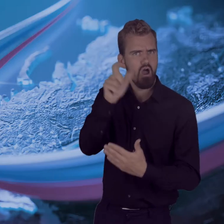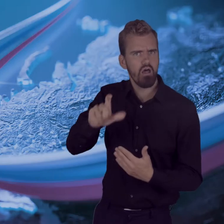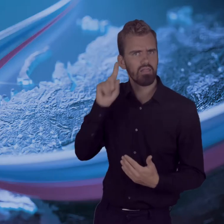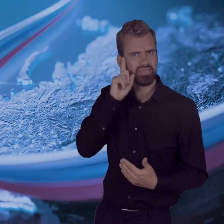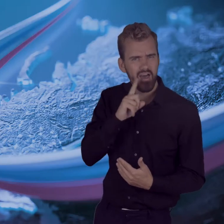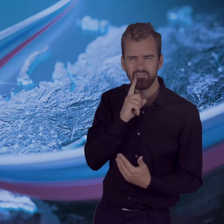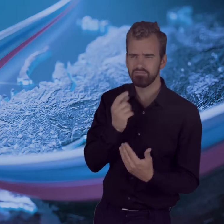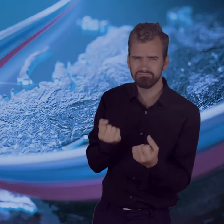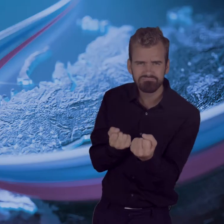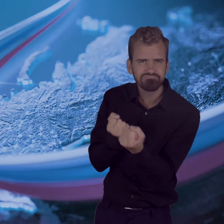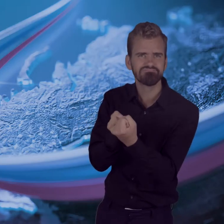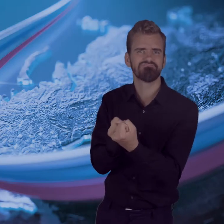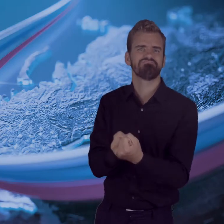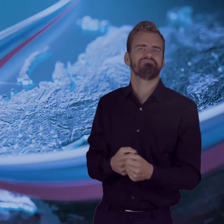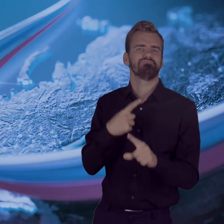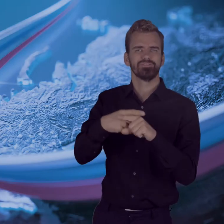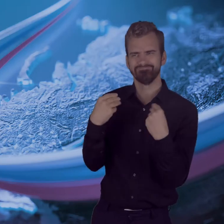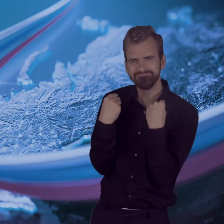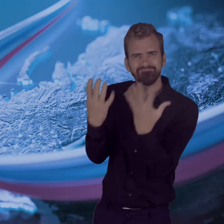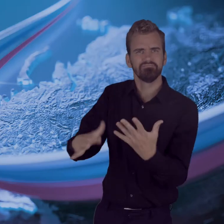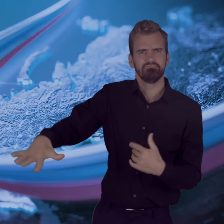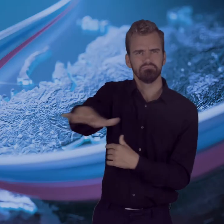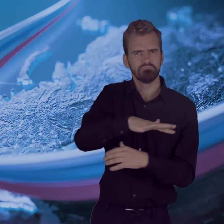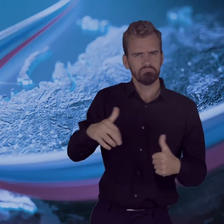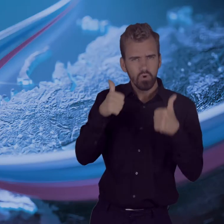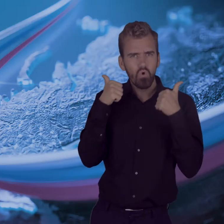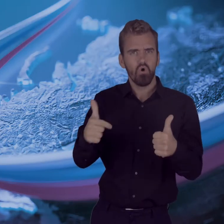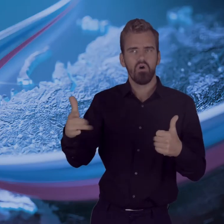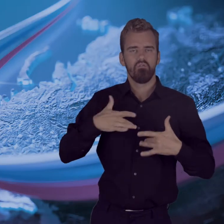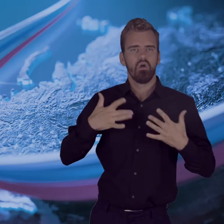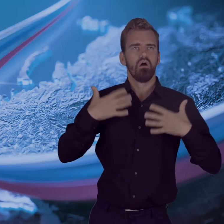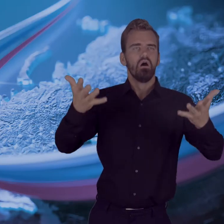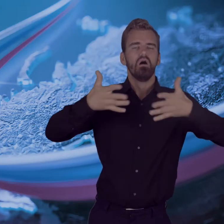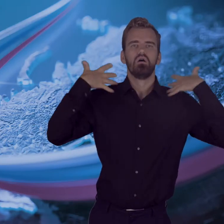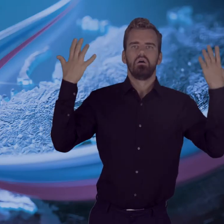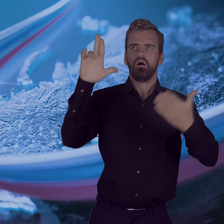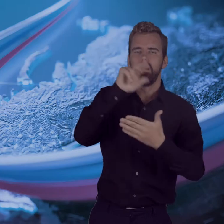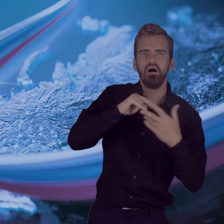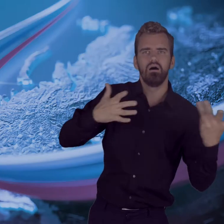creating favourable conditions for their spiritual